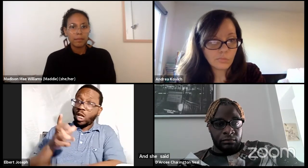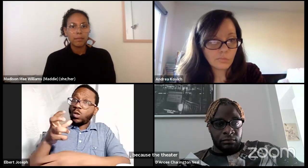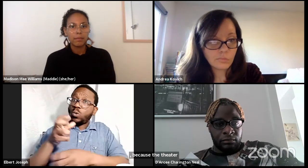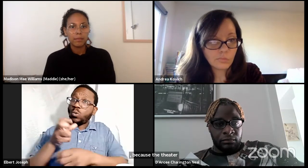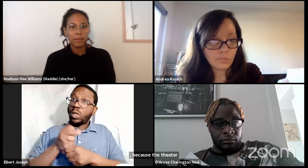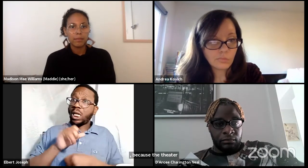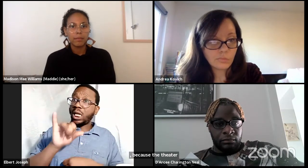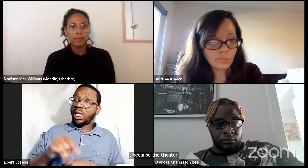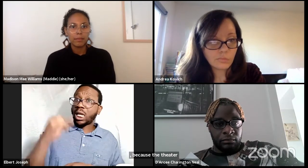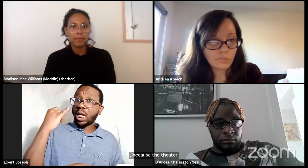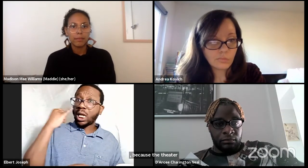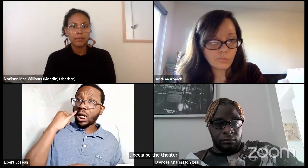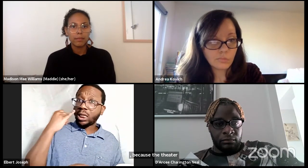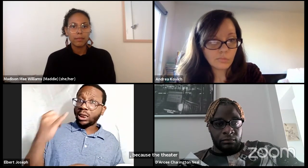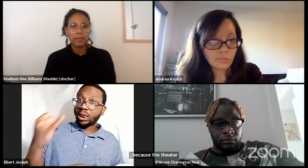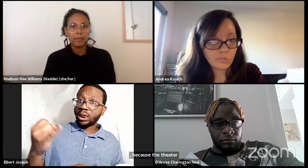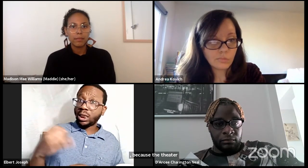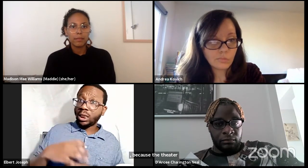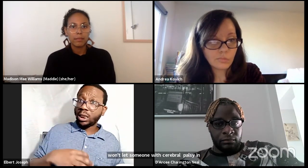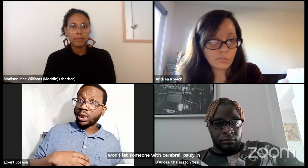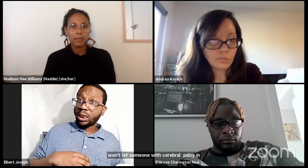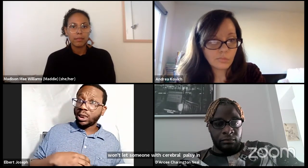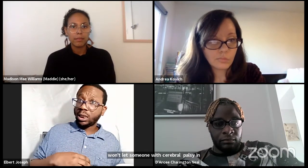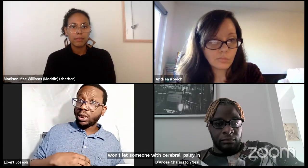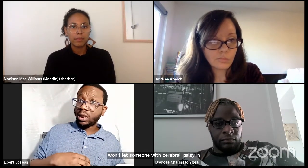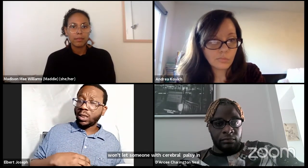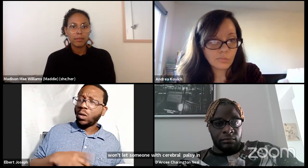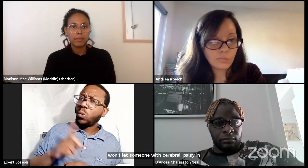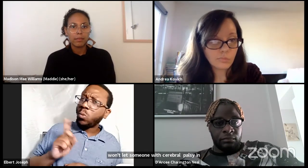I looked at her and I said where did you get that idea from?